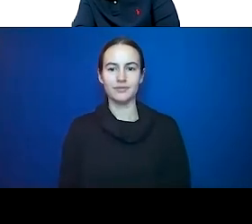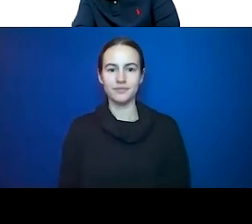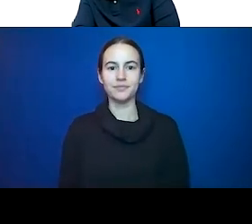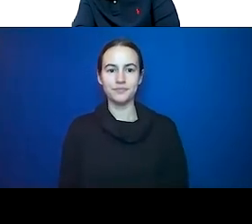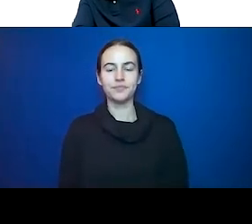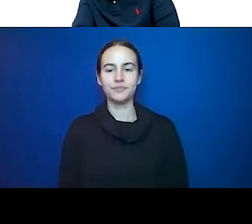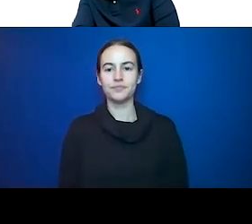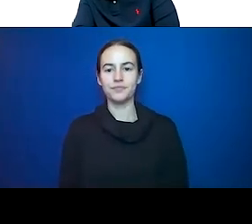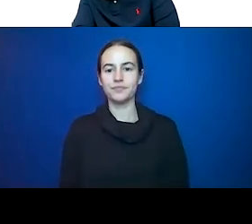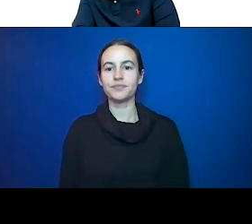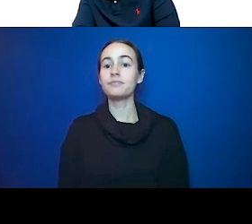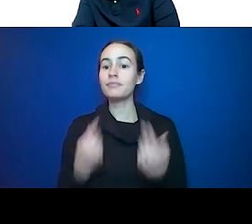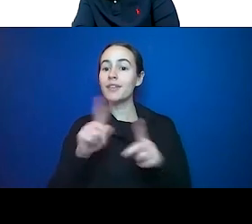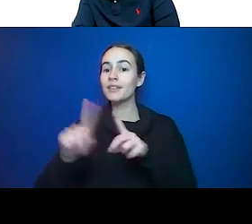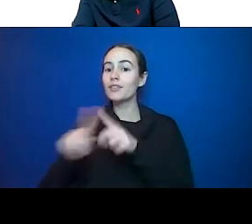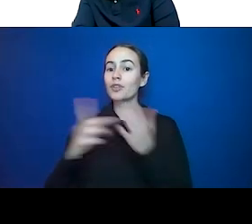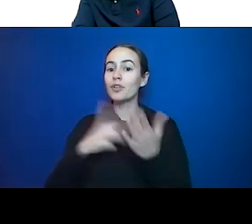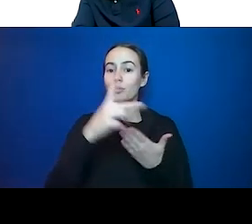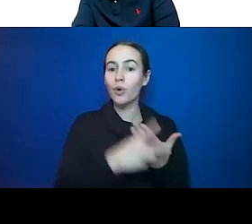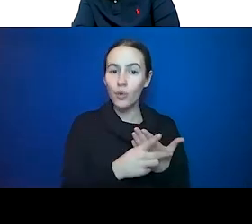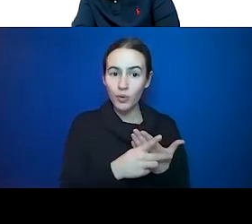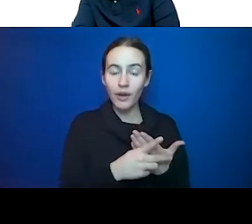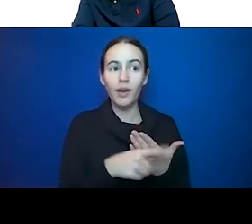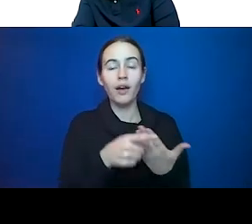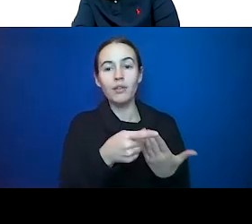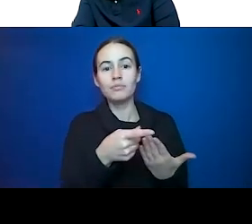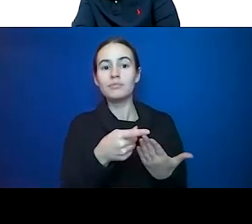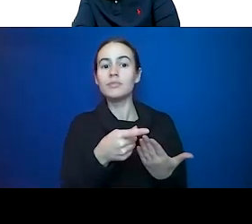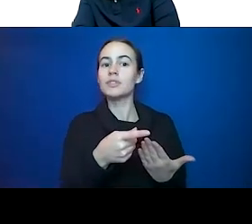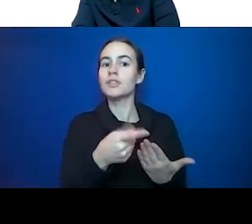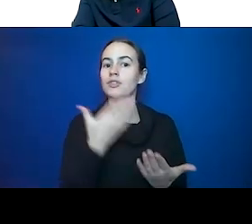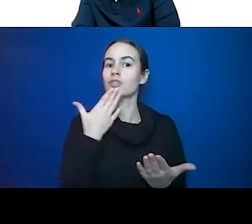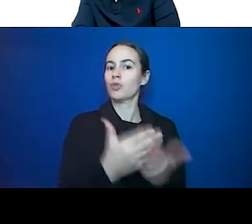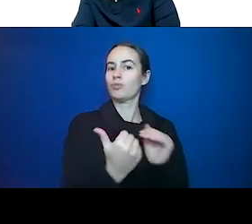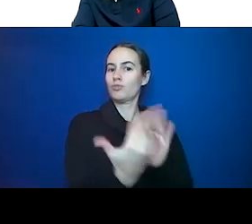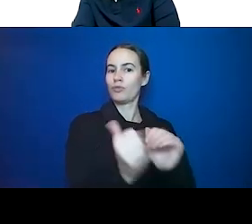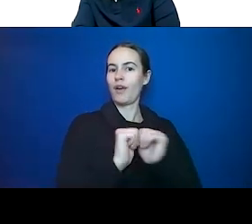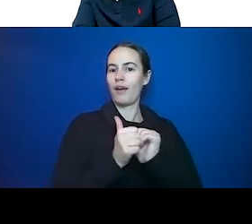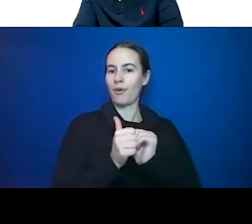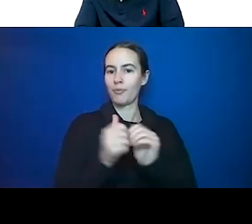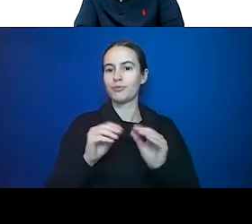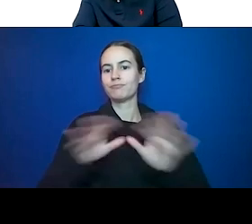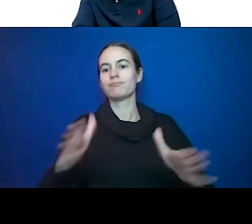is a proven way to disperse this knowledge. And in our program, again I will answer more about